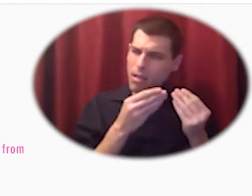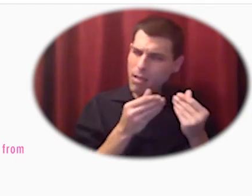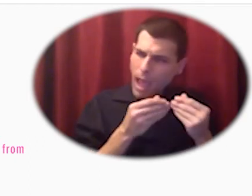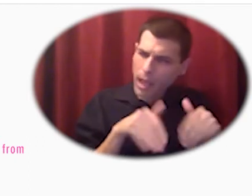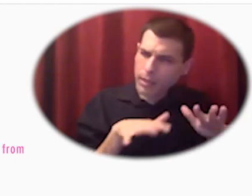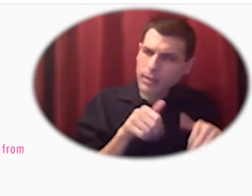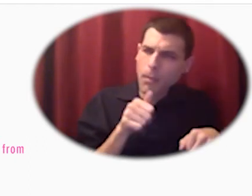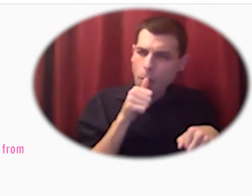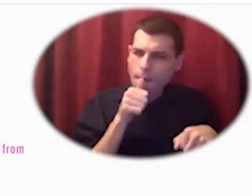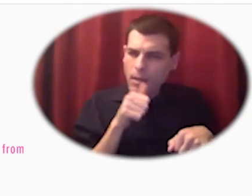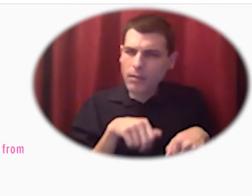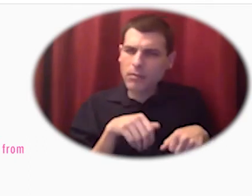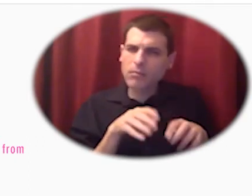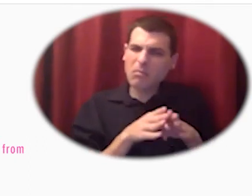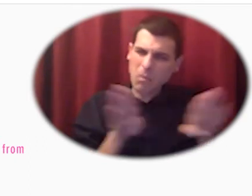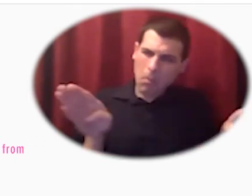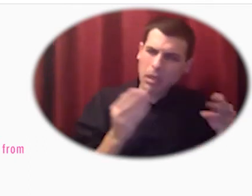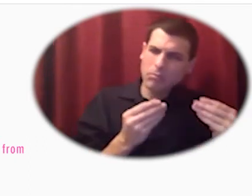that landowners could pay for